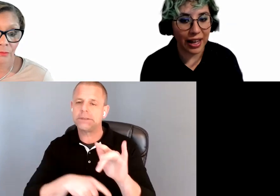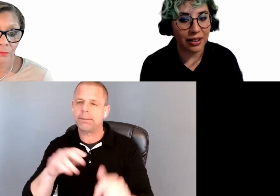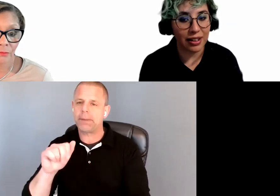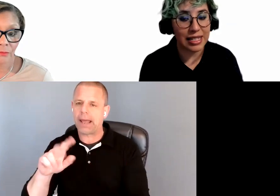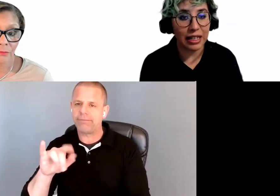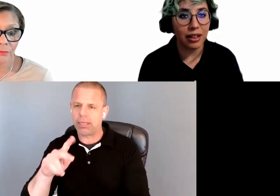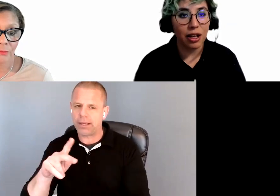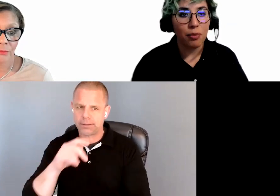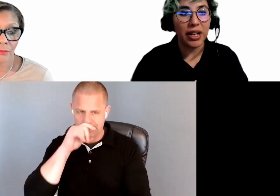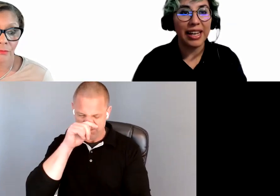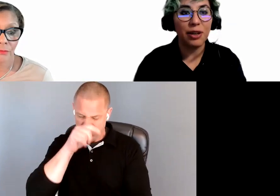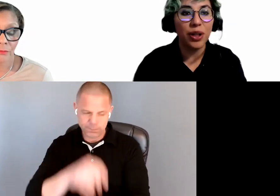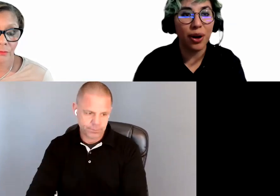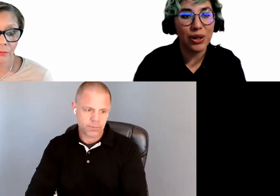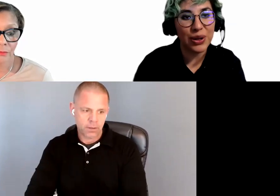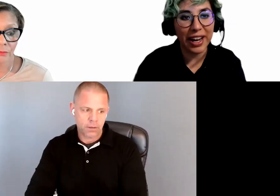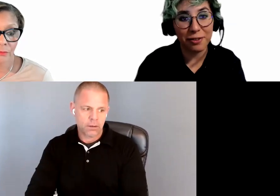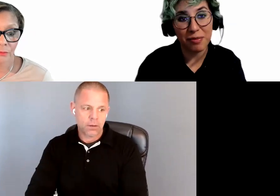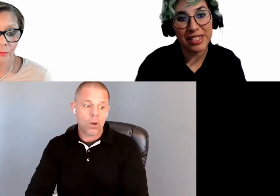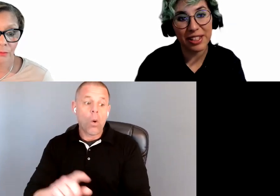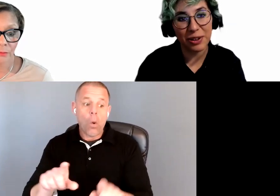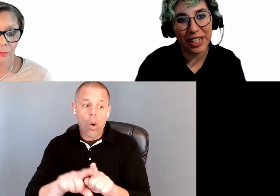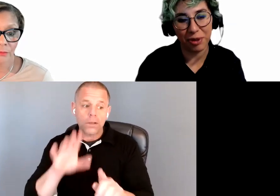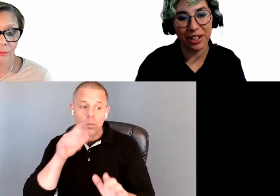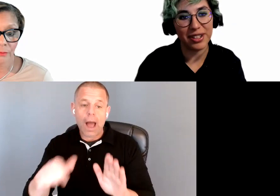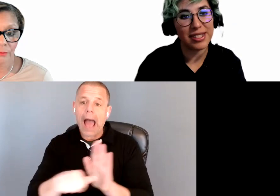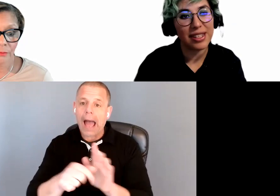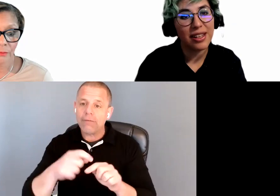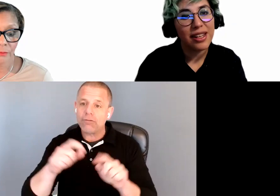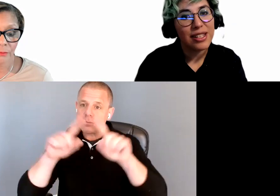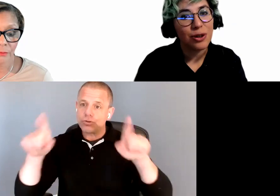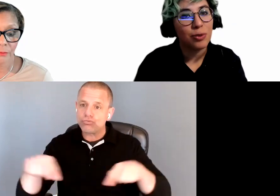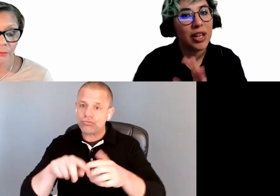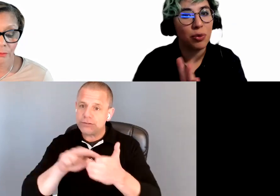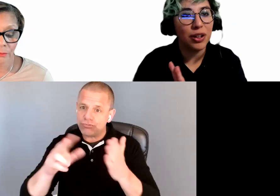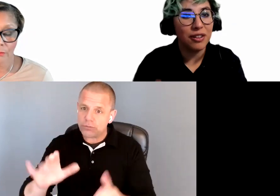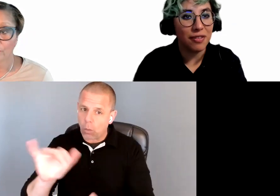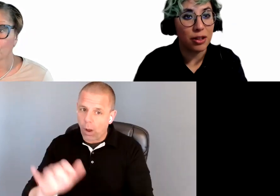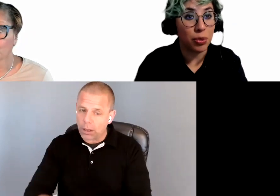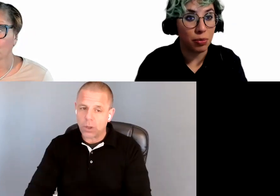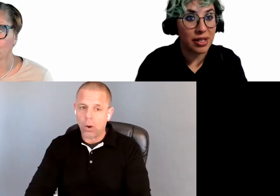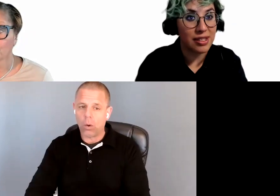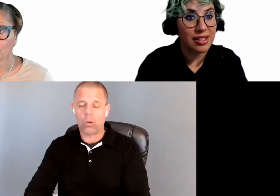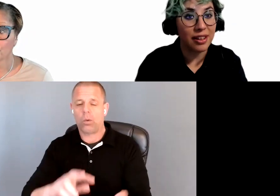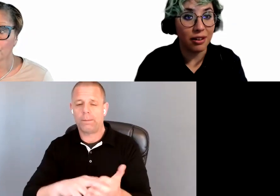that it is hitting, but it will also hide it from screen readers. So it will defeat the purpose of